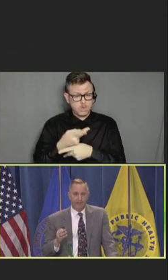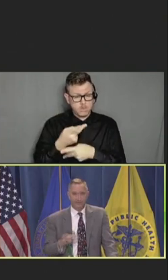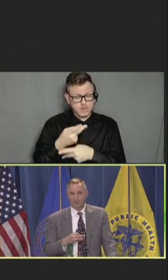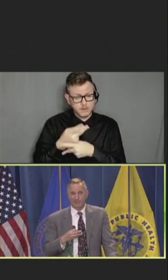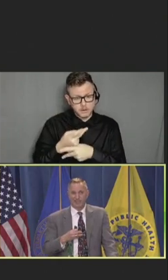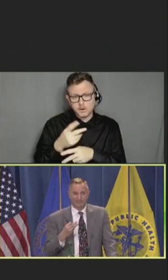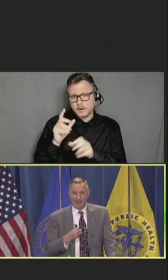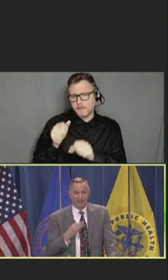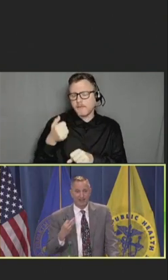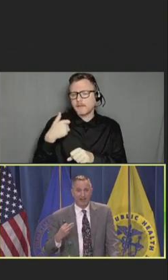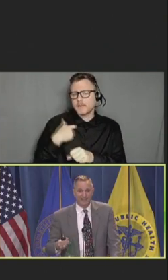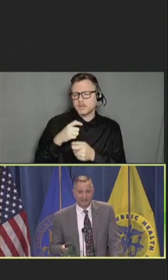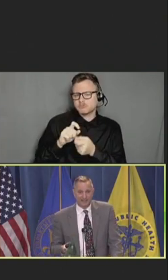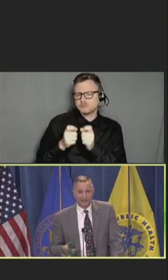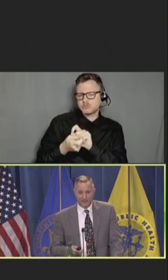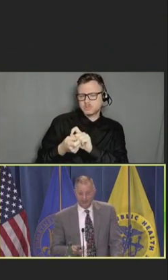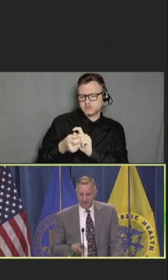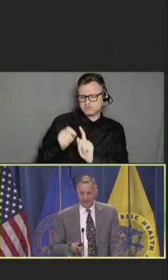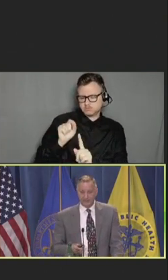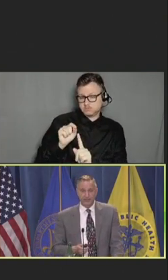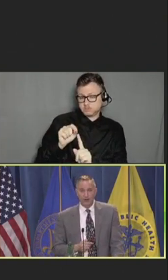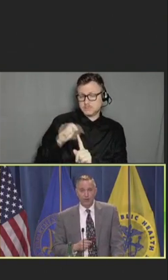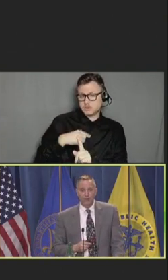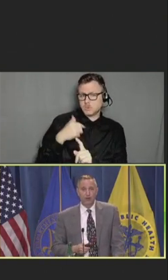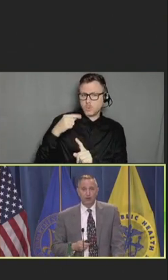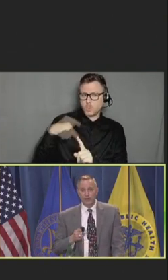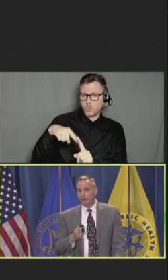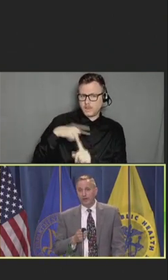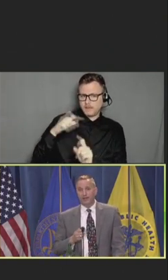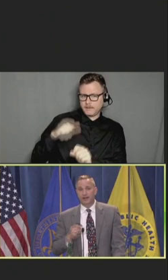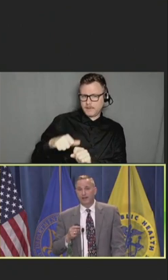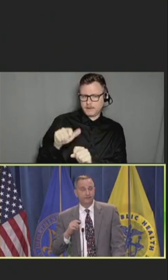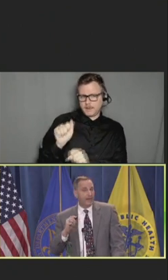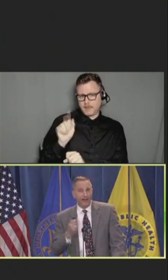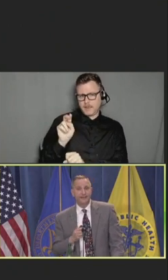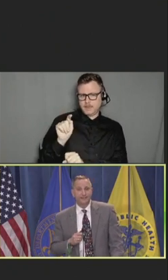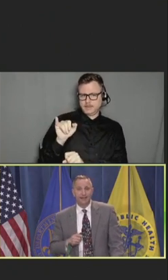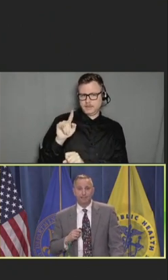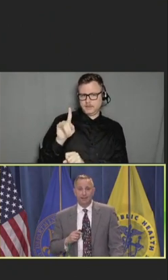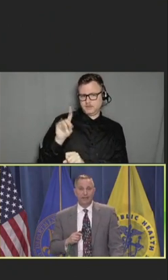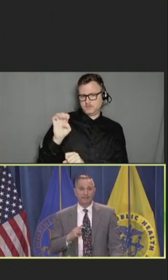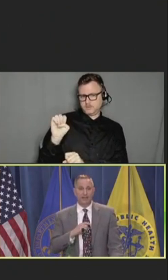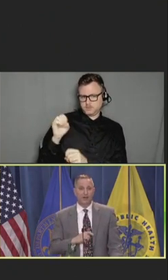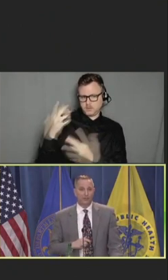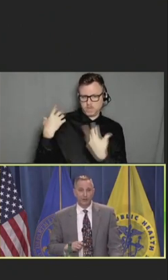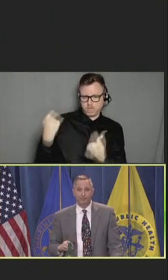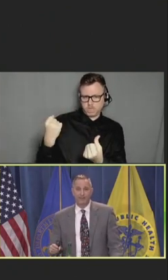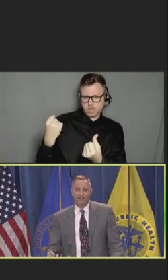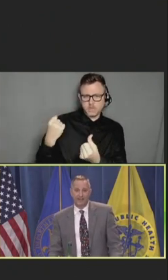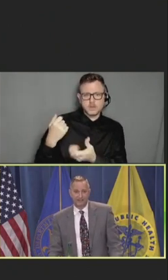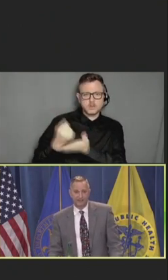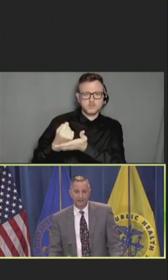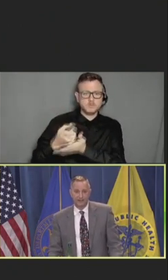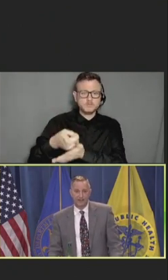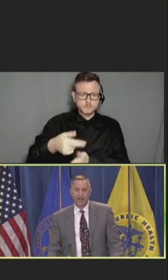It's really kind of an antidote. And so, we created a 92nd PSA called We Prevent Cancer.